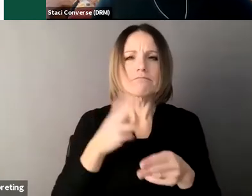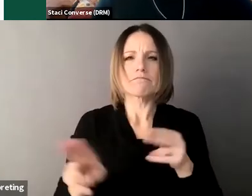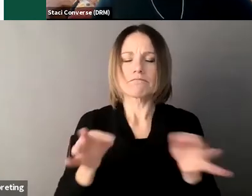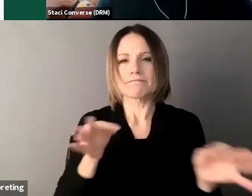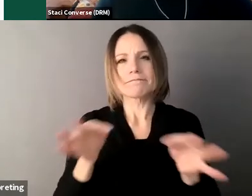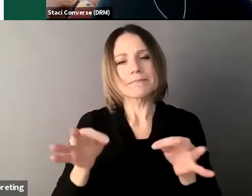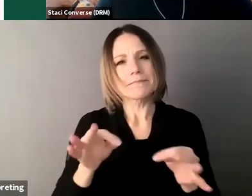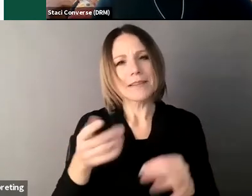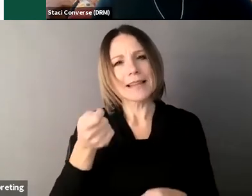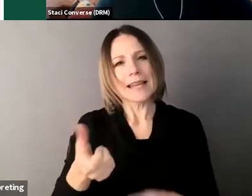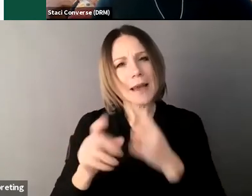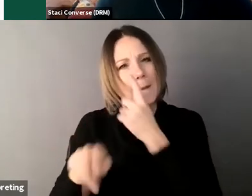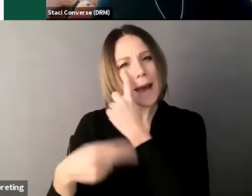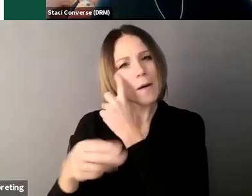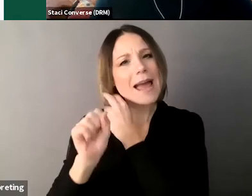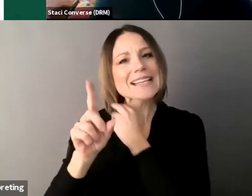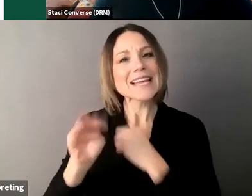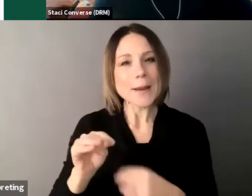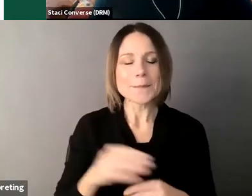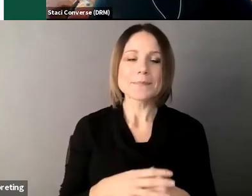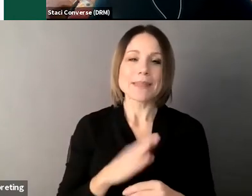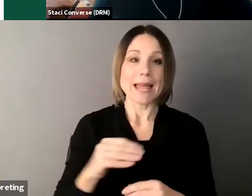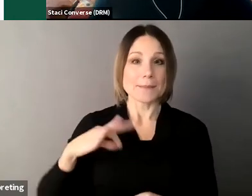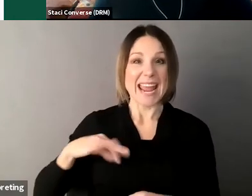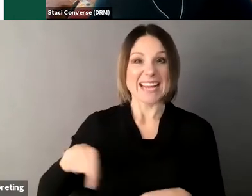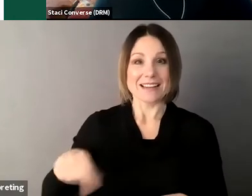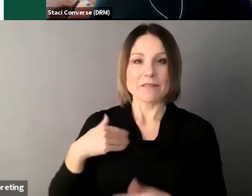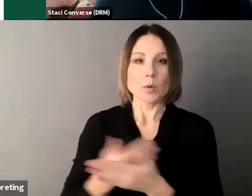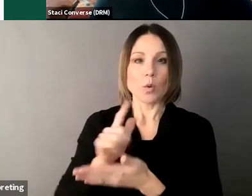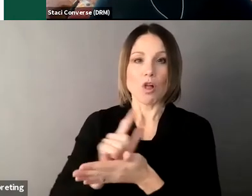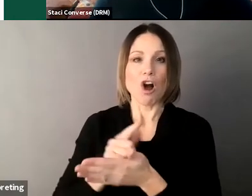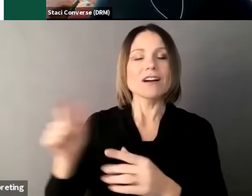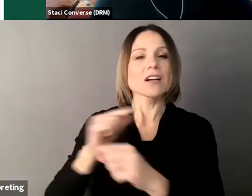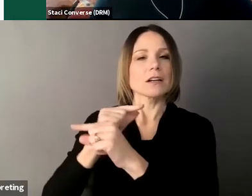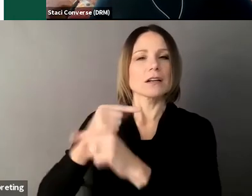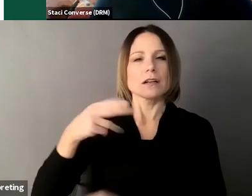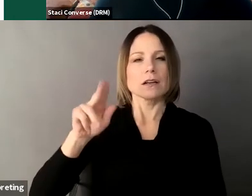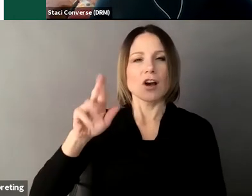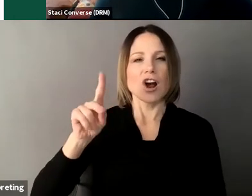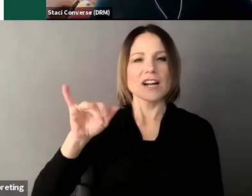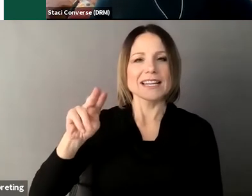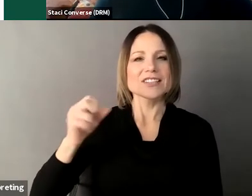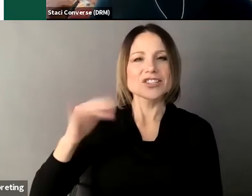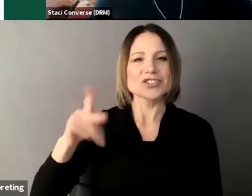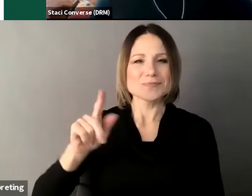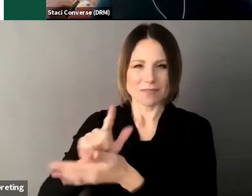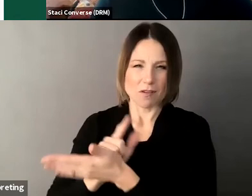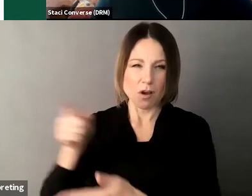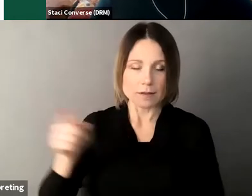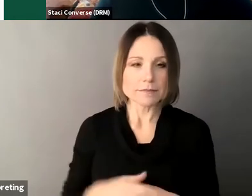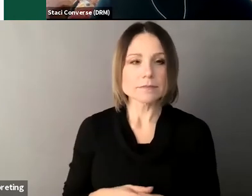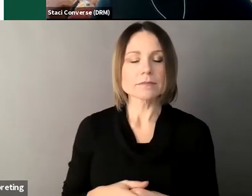means new guardianship law um so Maine’s new guardianship law um a court can only appoint